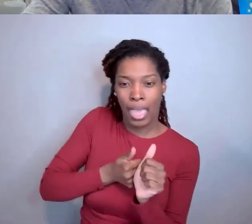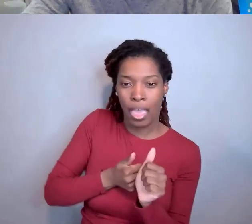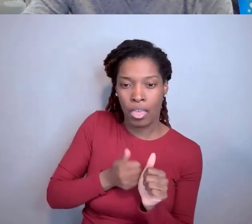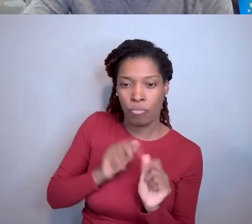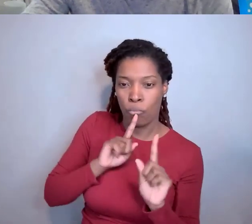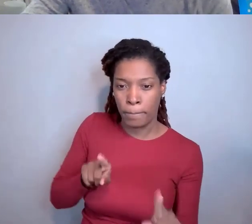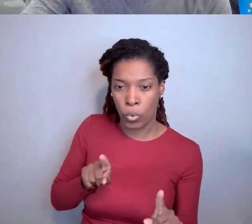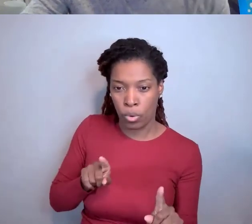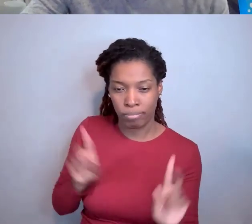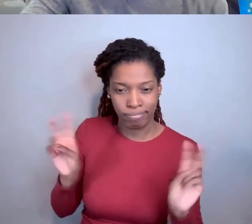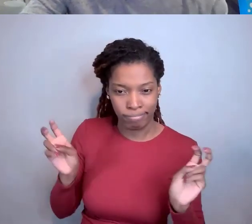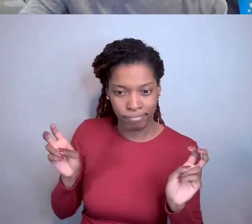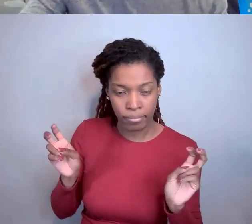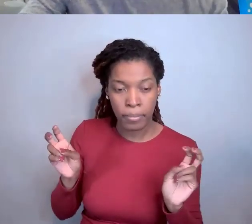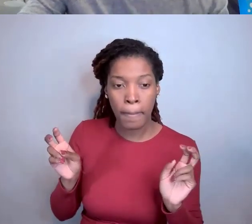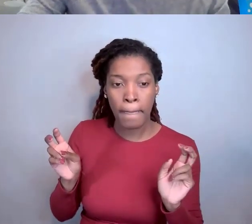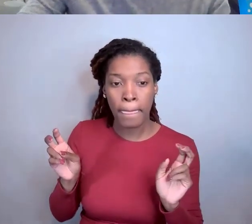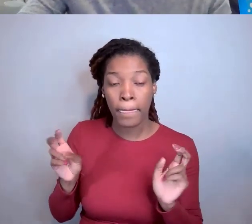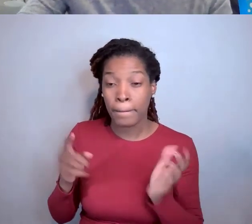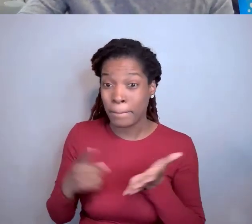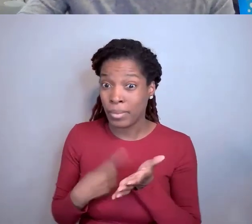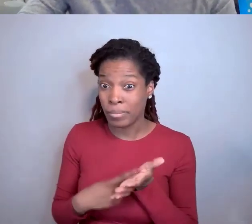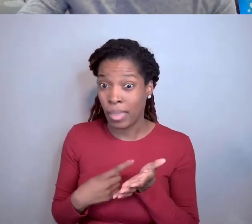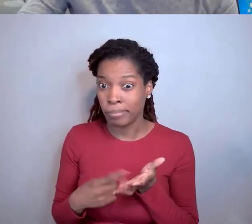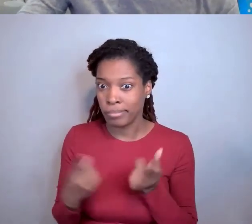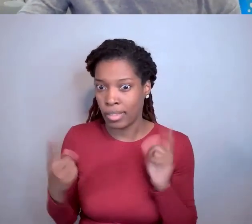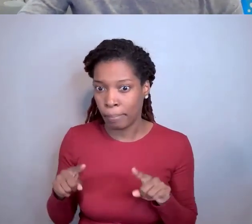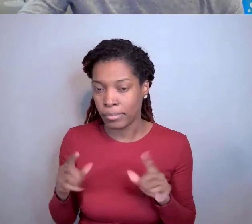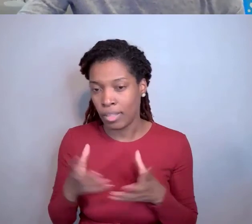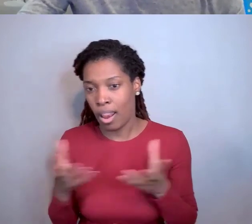and sometimes a lot, you know, more than we'd like to see.